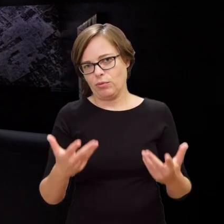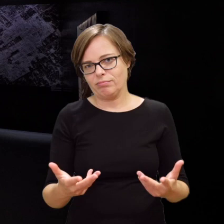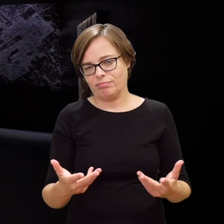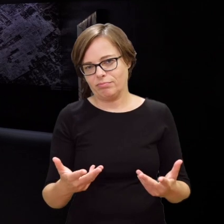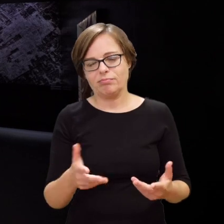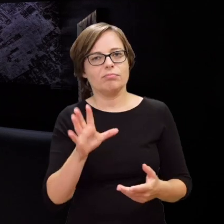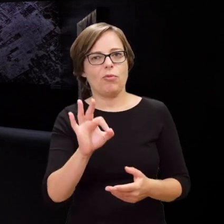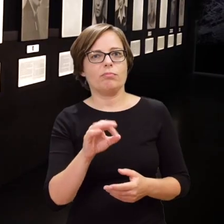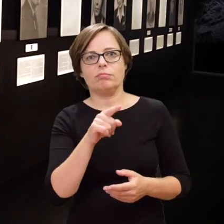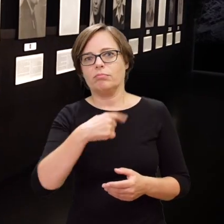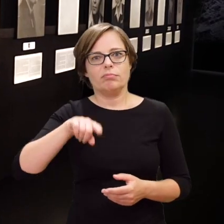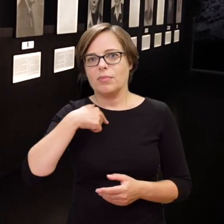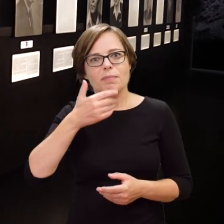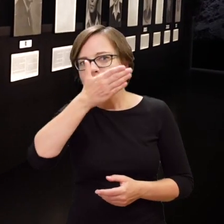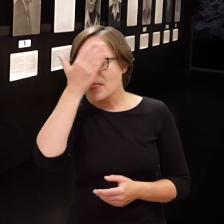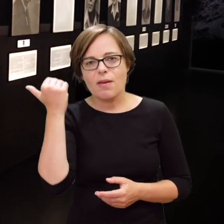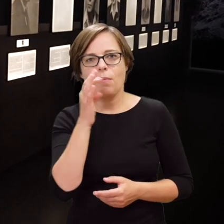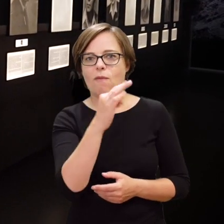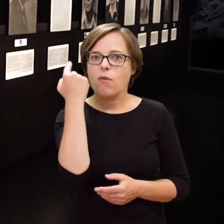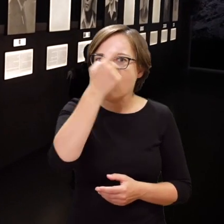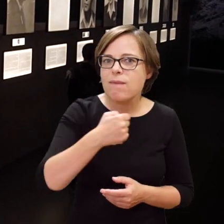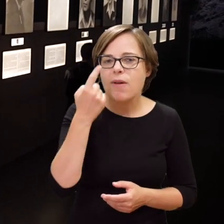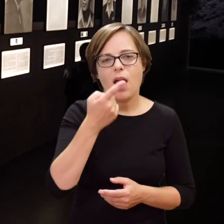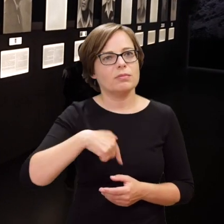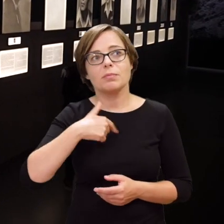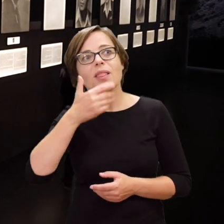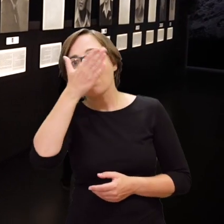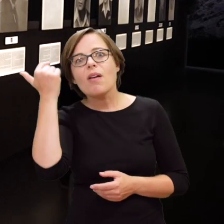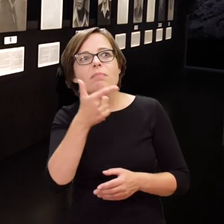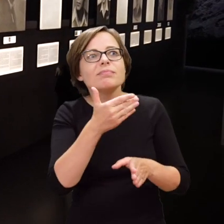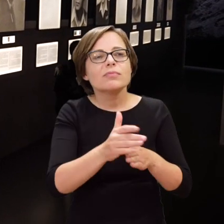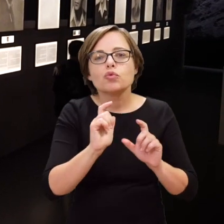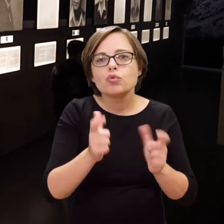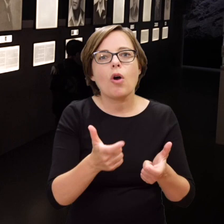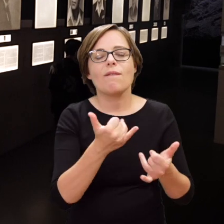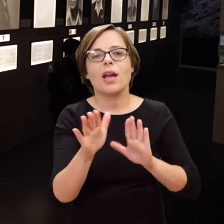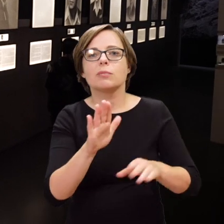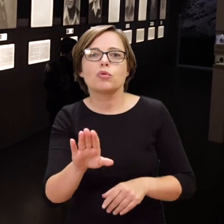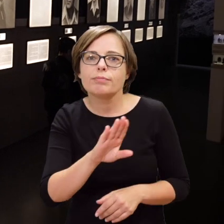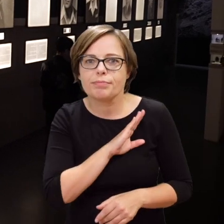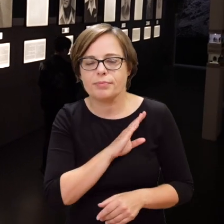We do not know their faces, we do not know what happened to them, how they died.